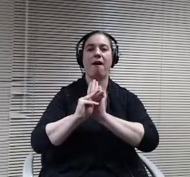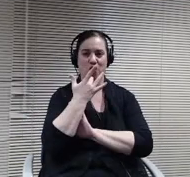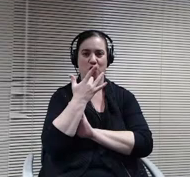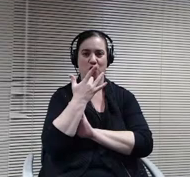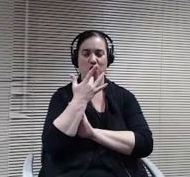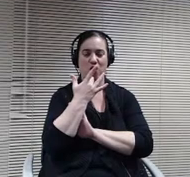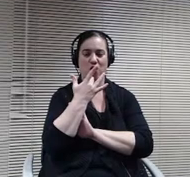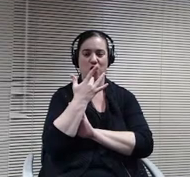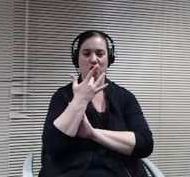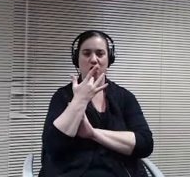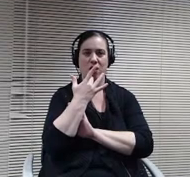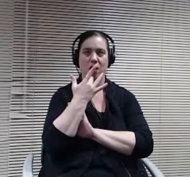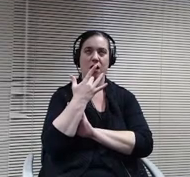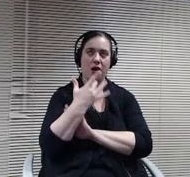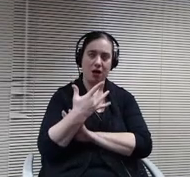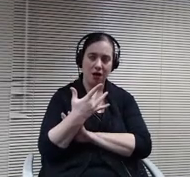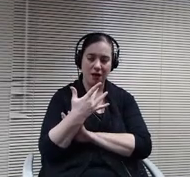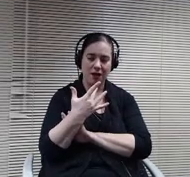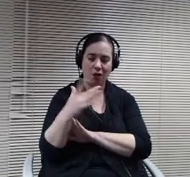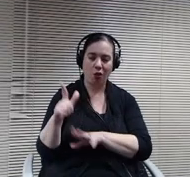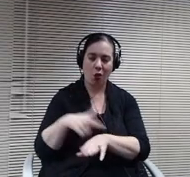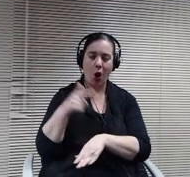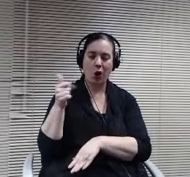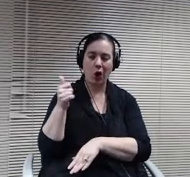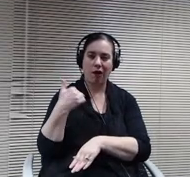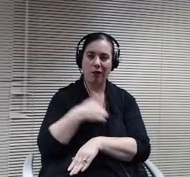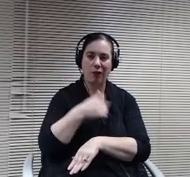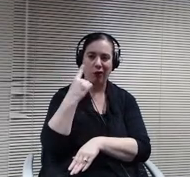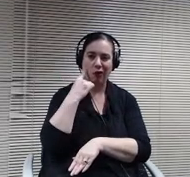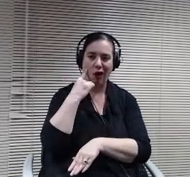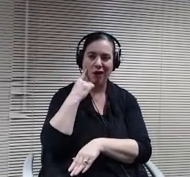it would and we still don't have answers from all of the